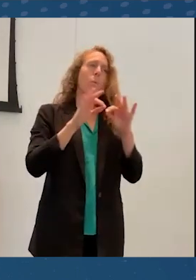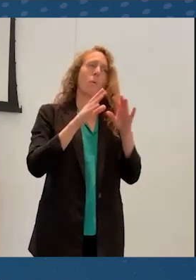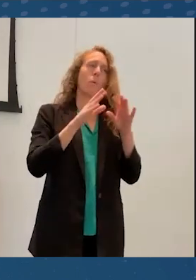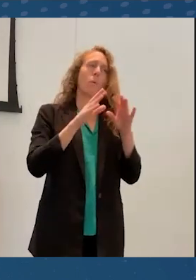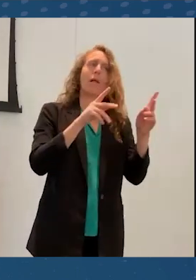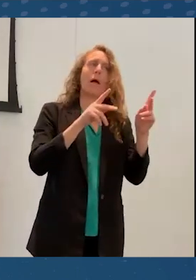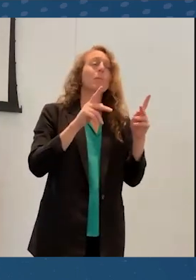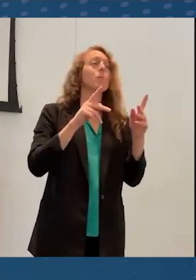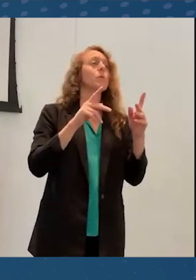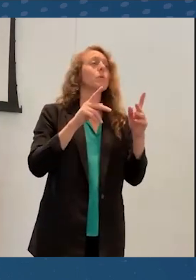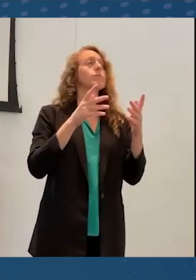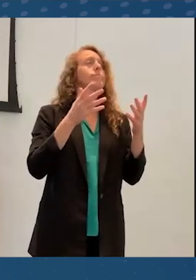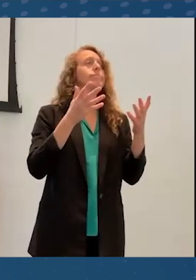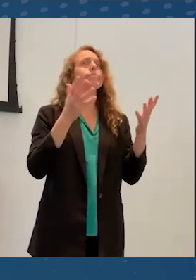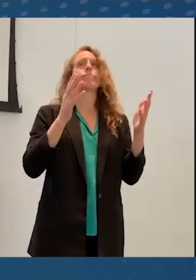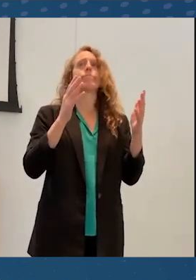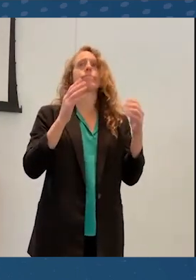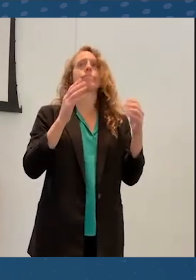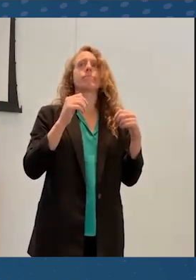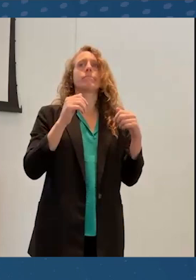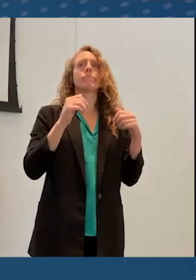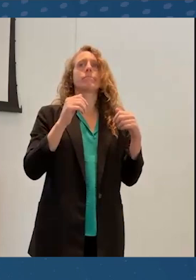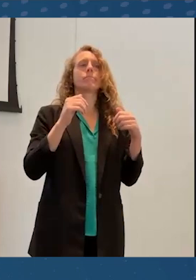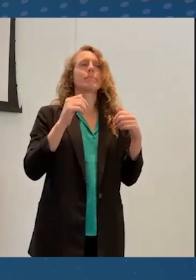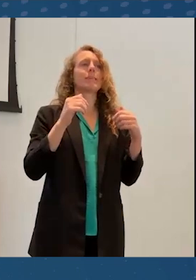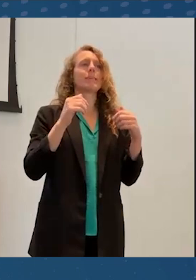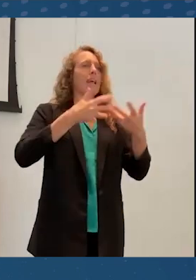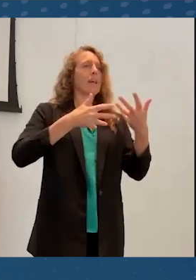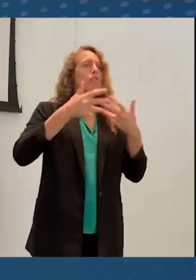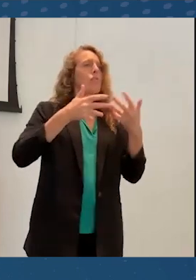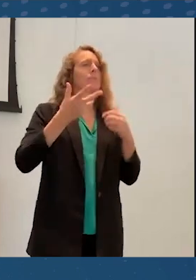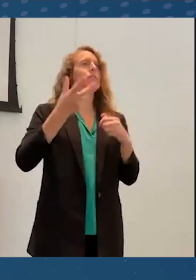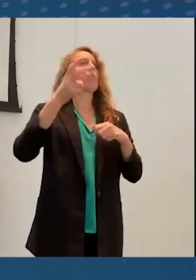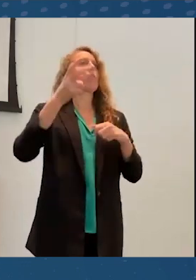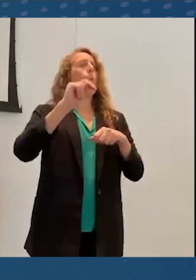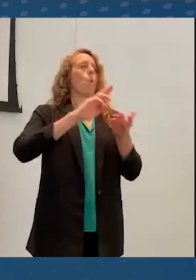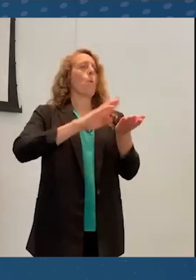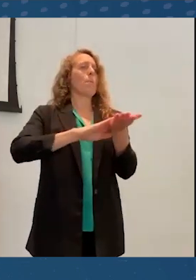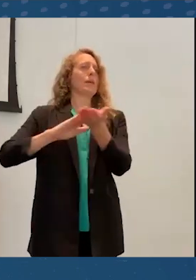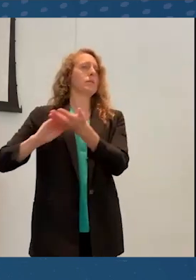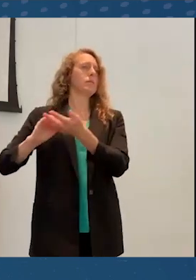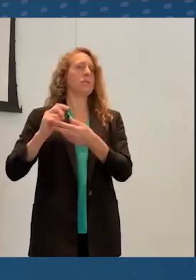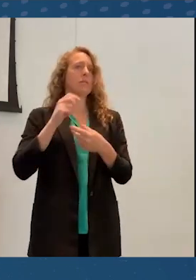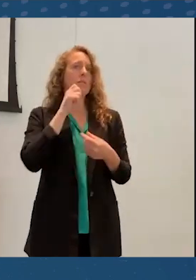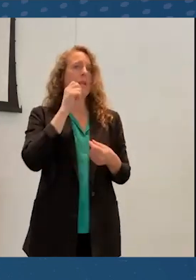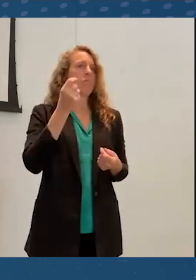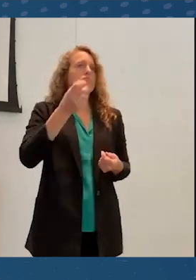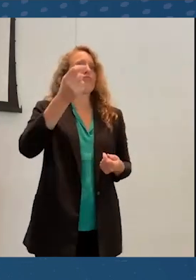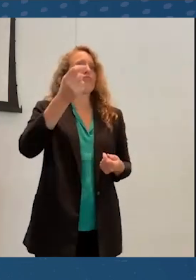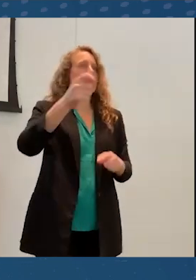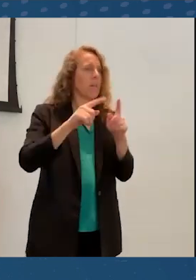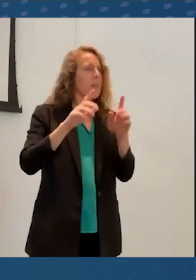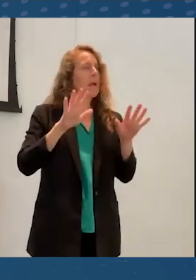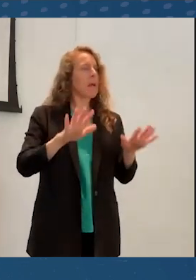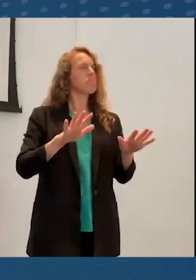and to content and to interact at their own pace so that people can preserve their energy.